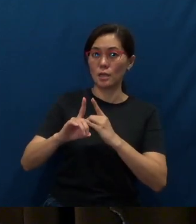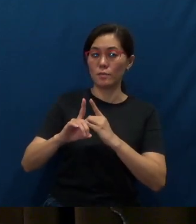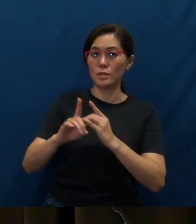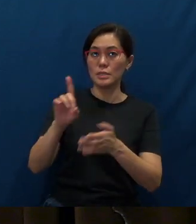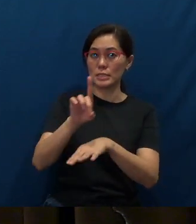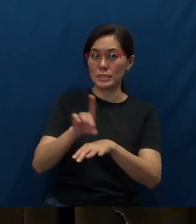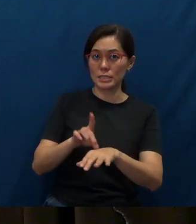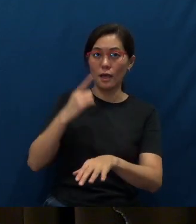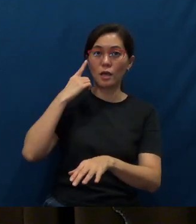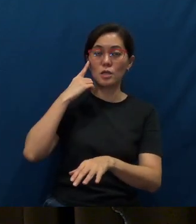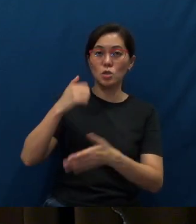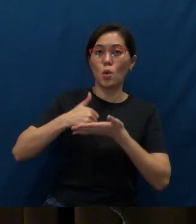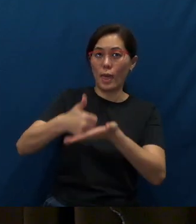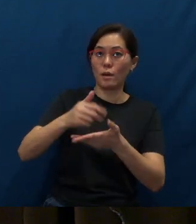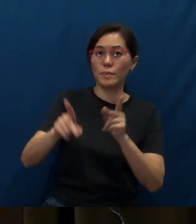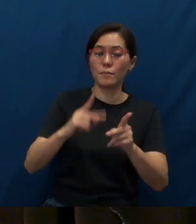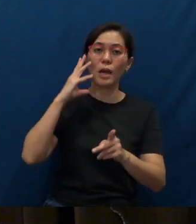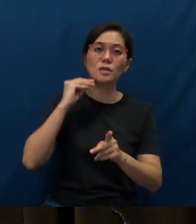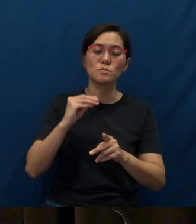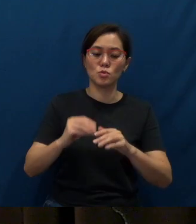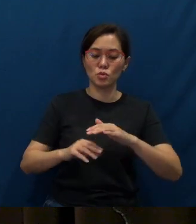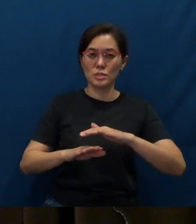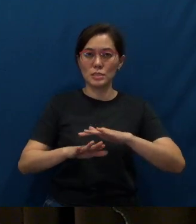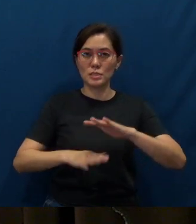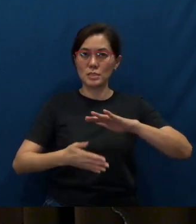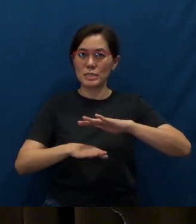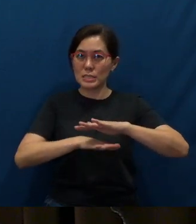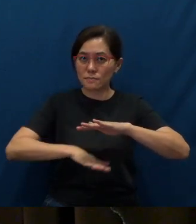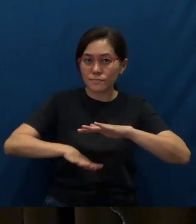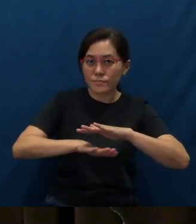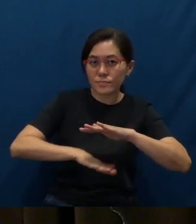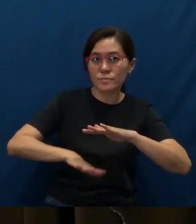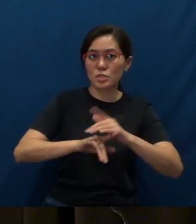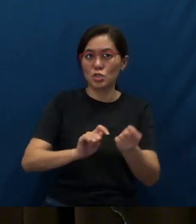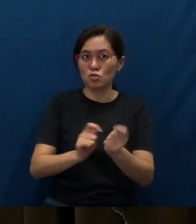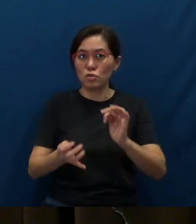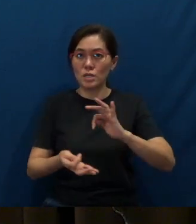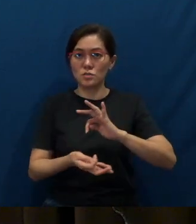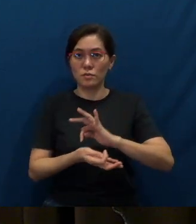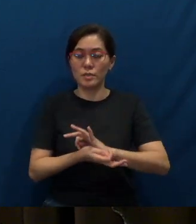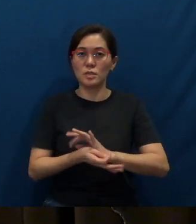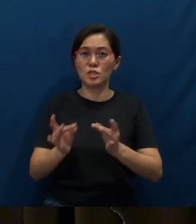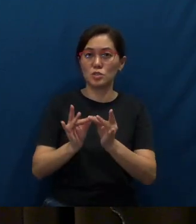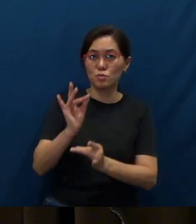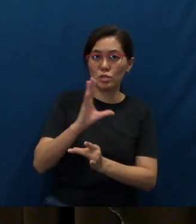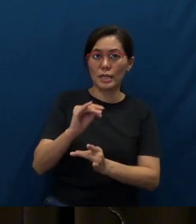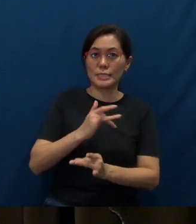help people experience beneath the surface transformation, spiritually and emotionally.